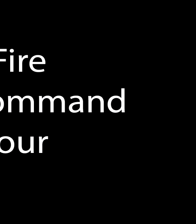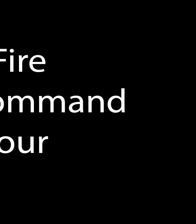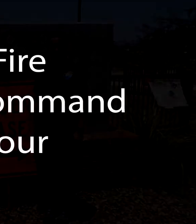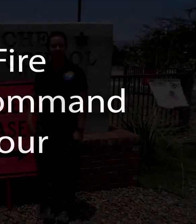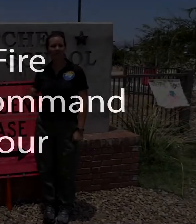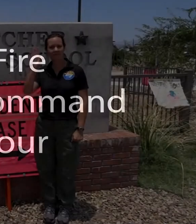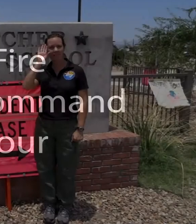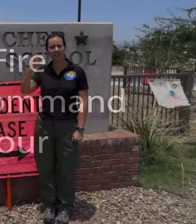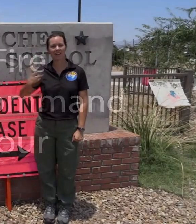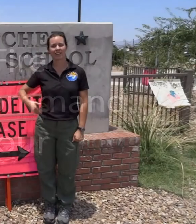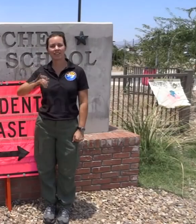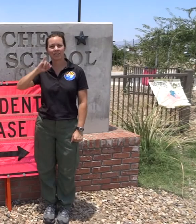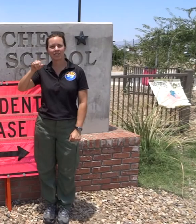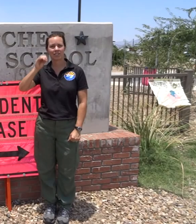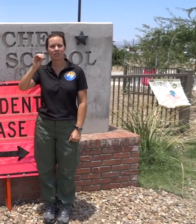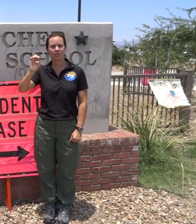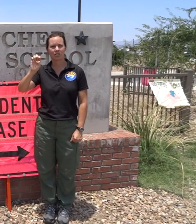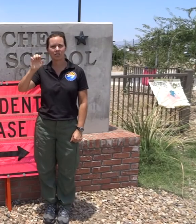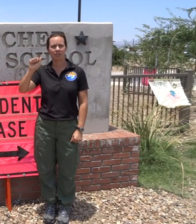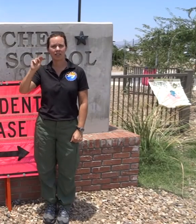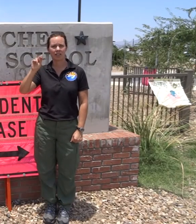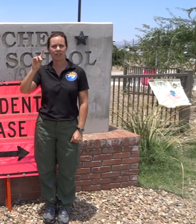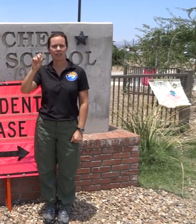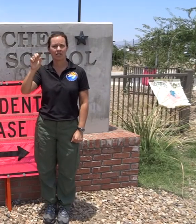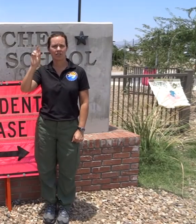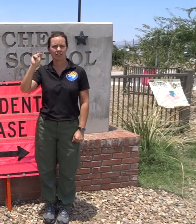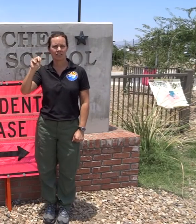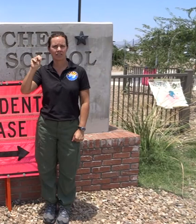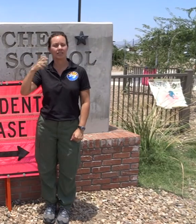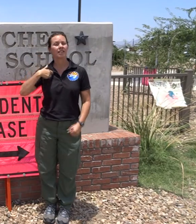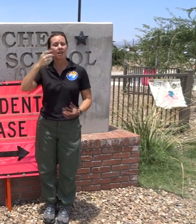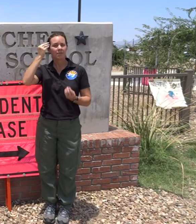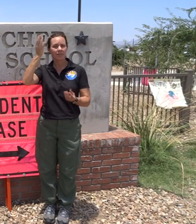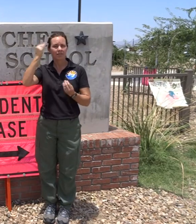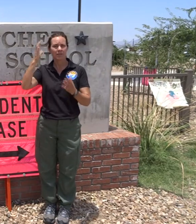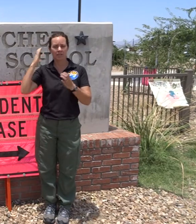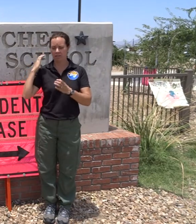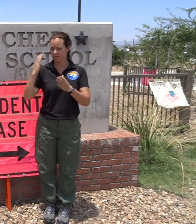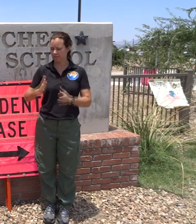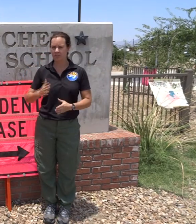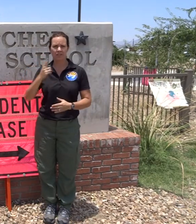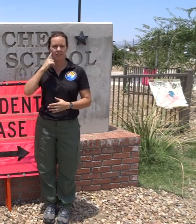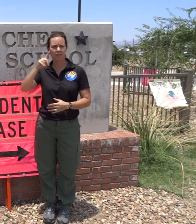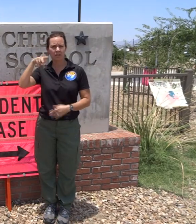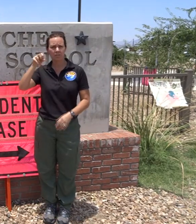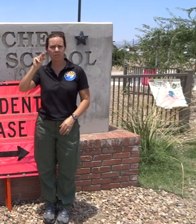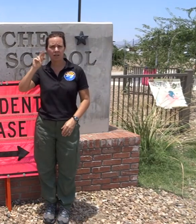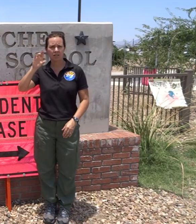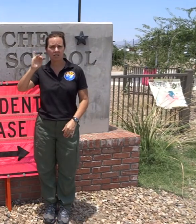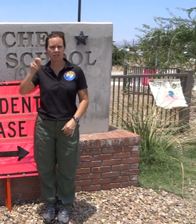Hi, my name is Joe Anderson. I am an information Officer on Poncin's Incident Management Team.